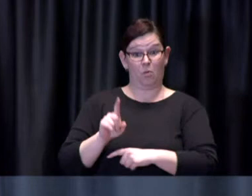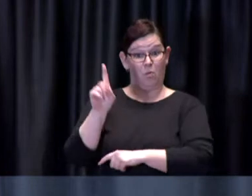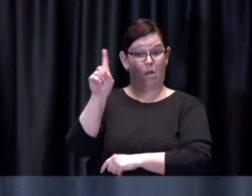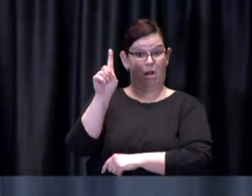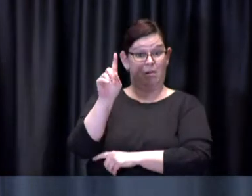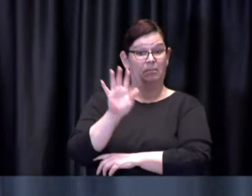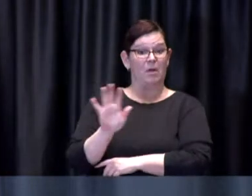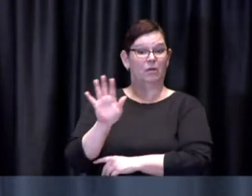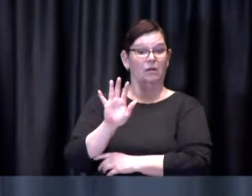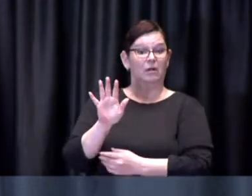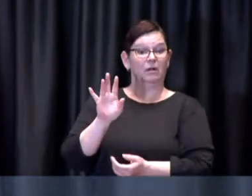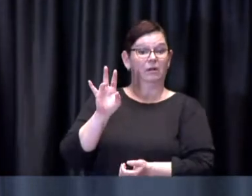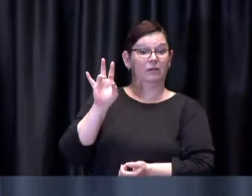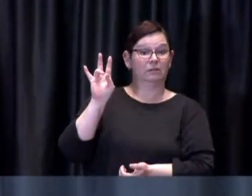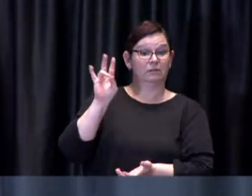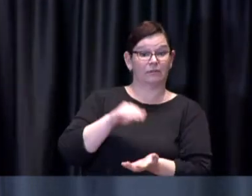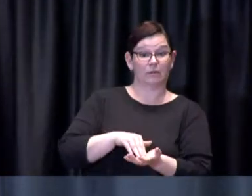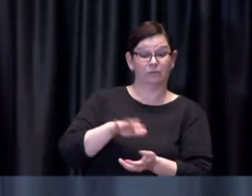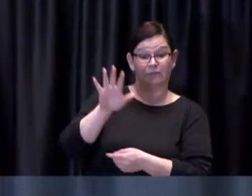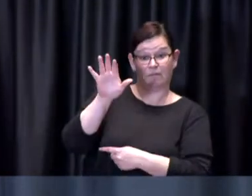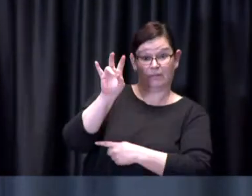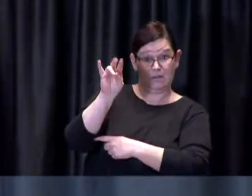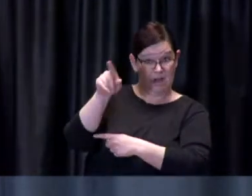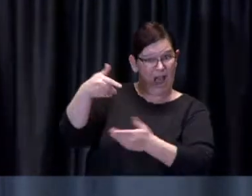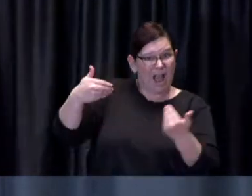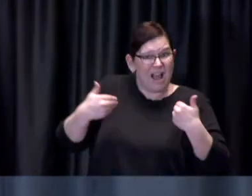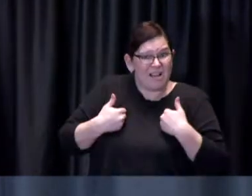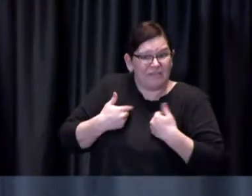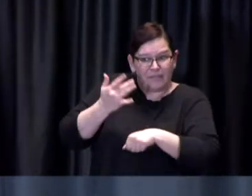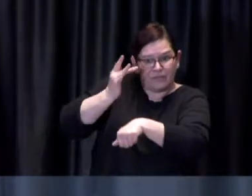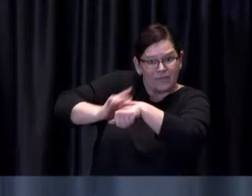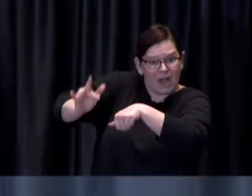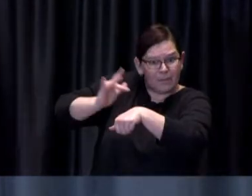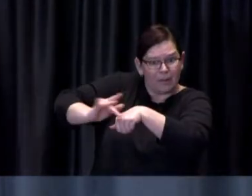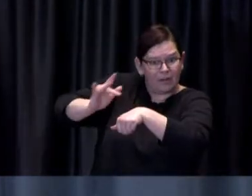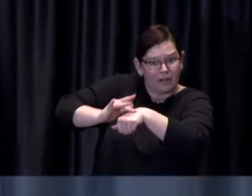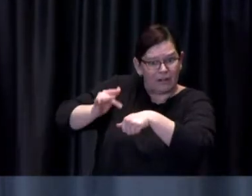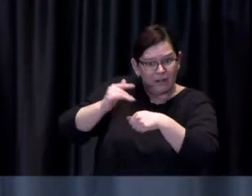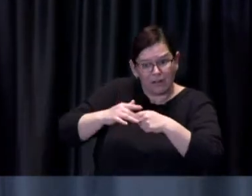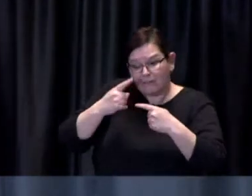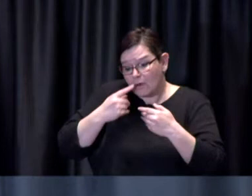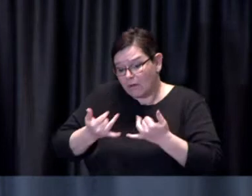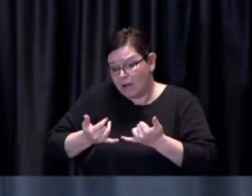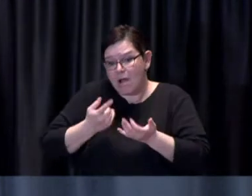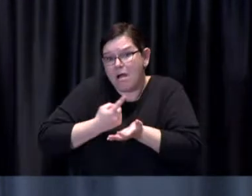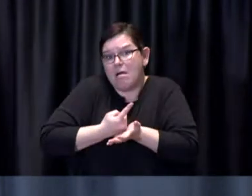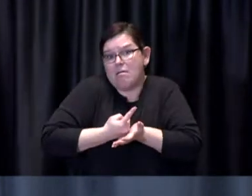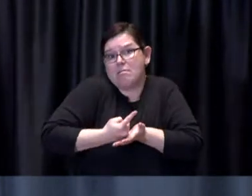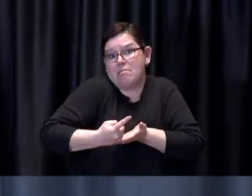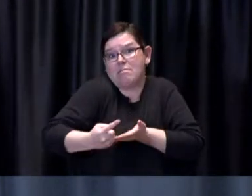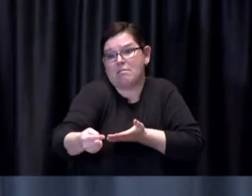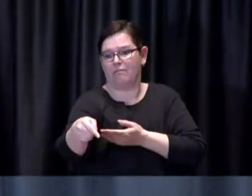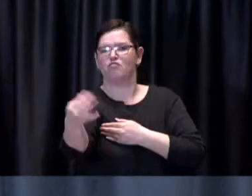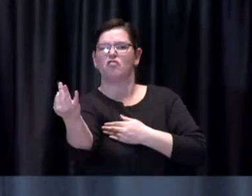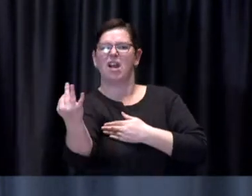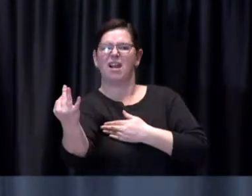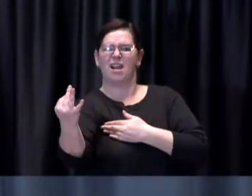first-dose appointment slots available between now and Friday this week, although bookings are occurring steadily.